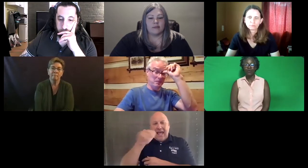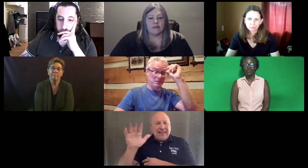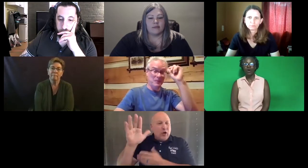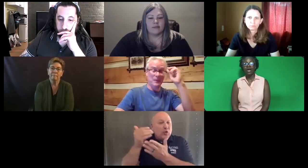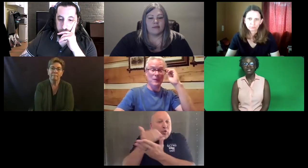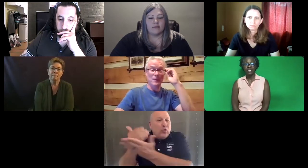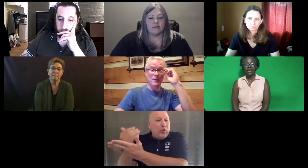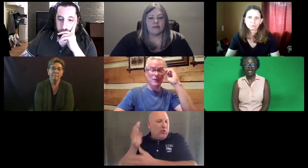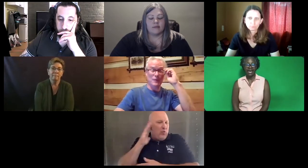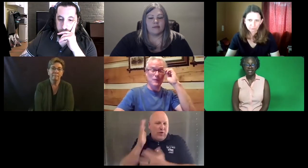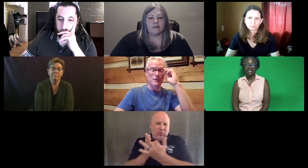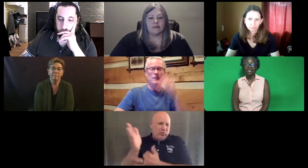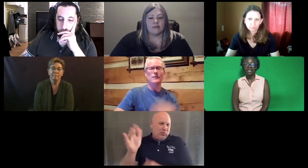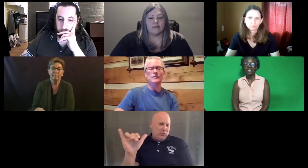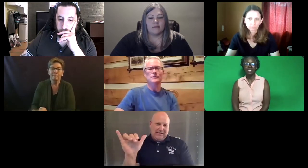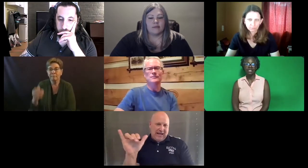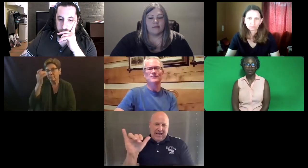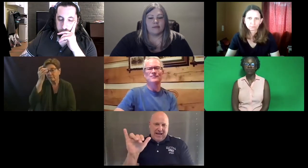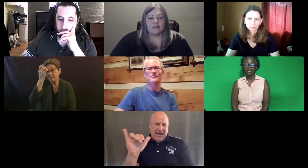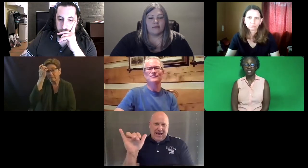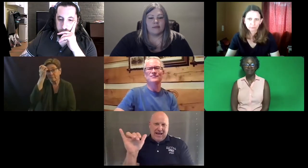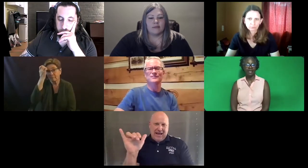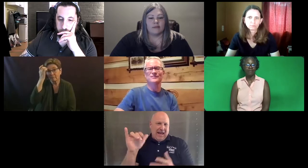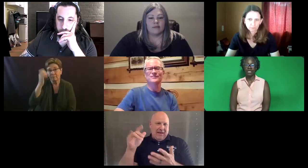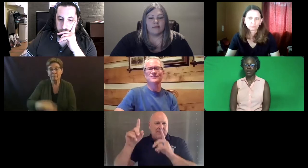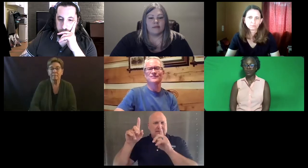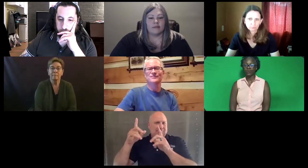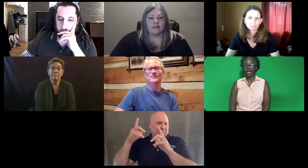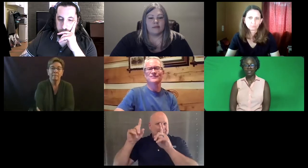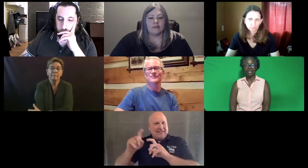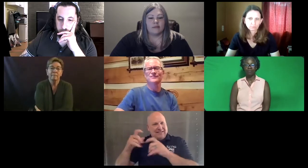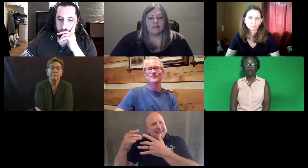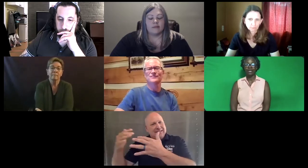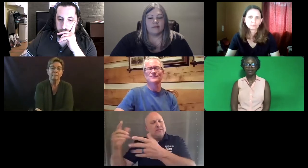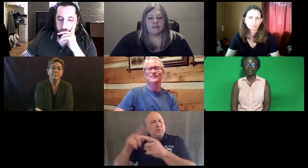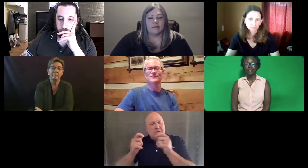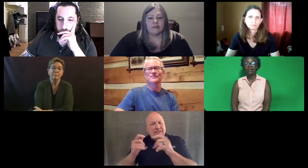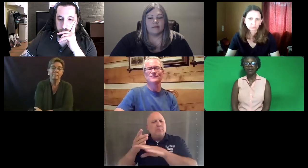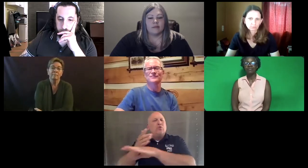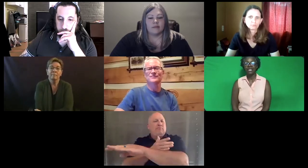With RID and CASLI anything new they develop is going to go through that same process of